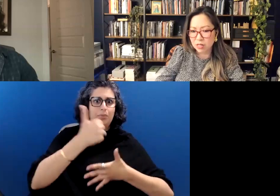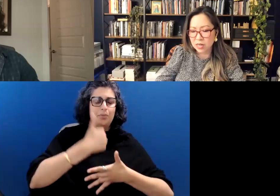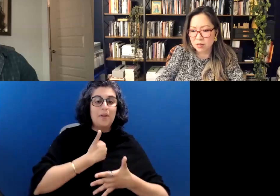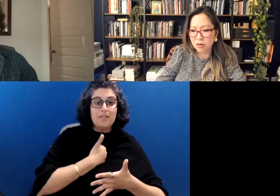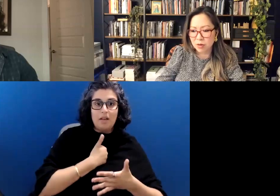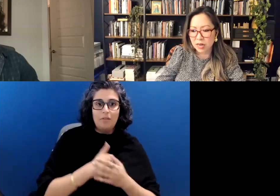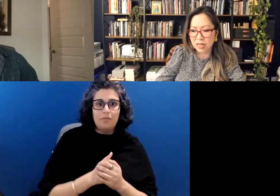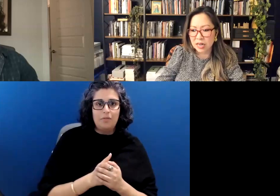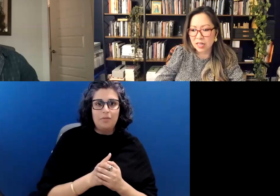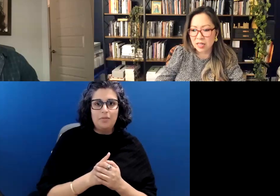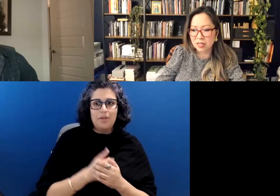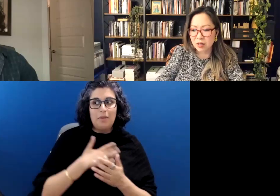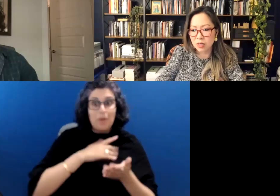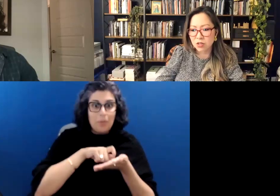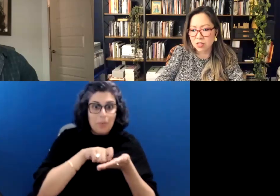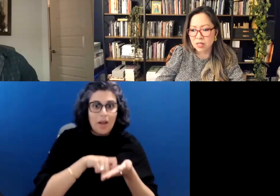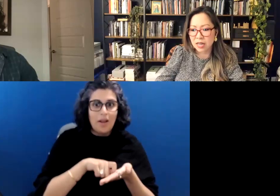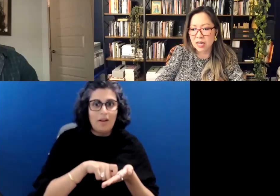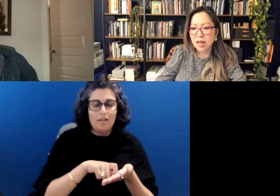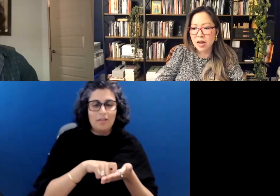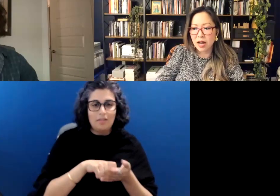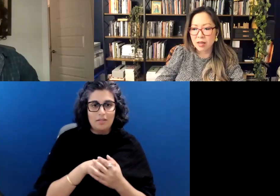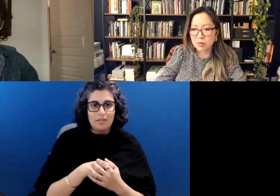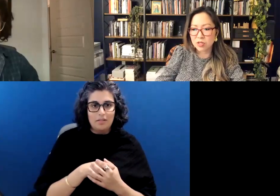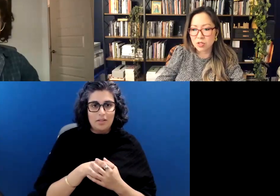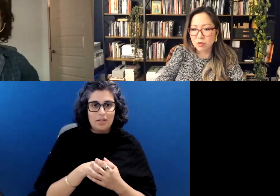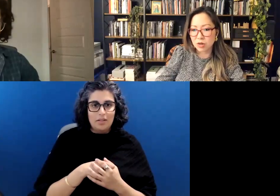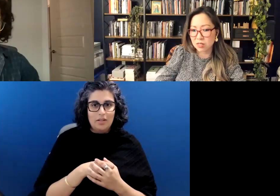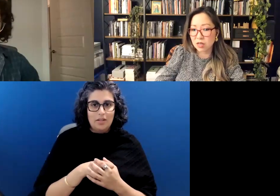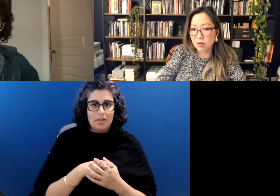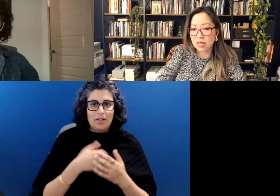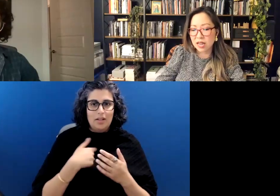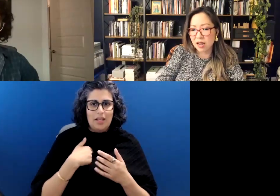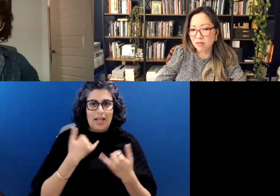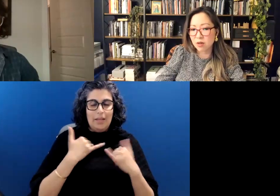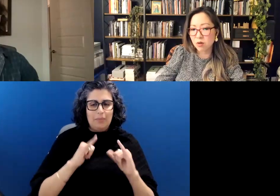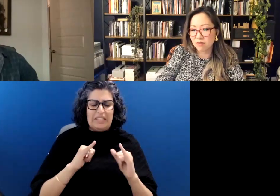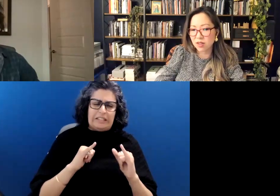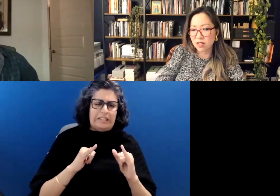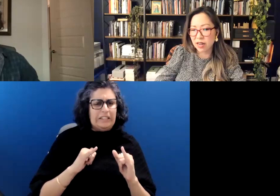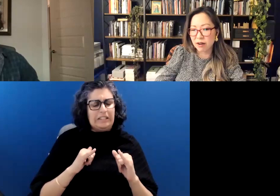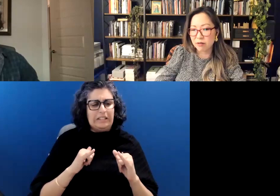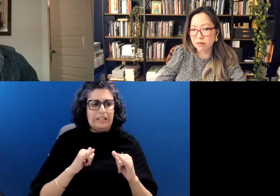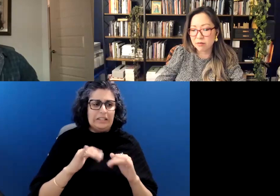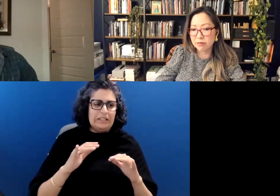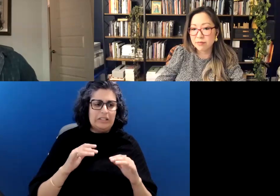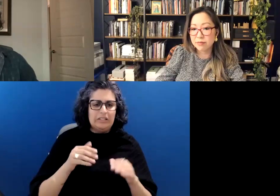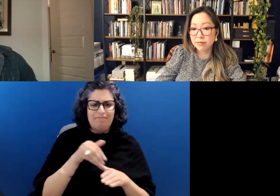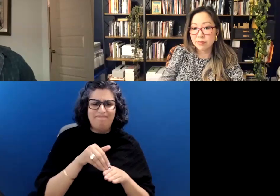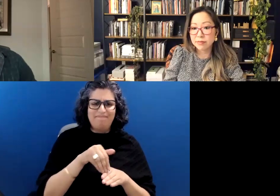my writing, and I think that's a question that I'm still wrestling with, and I haven't quite figured out.